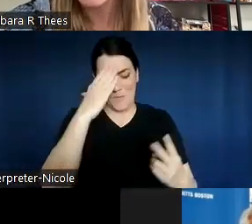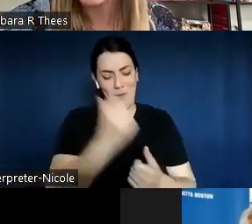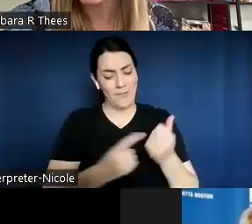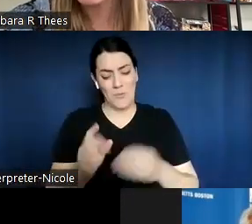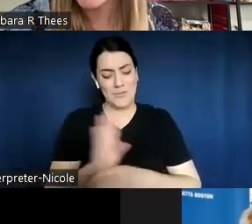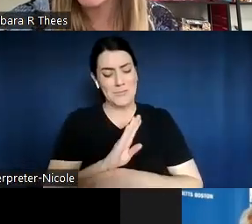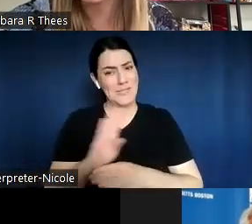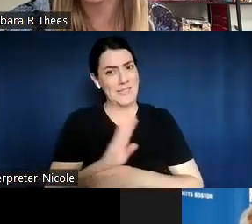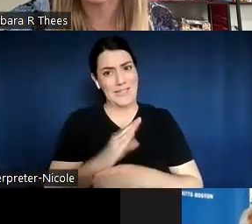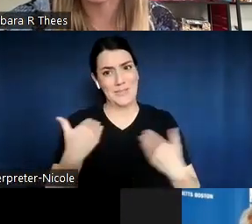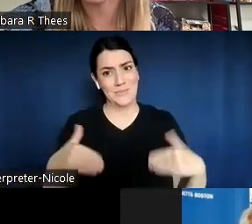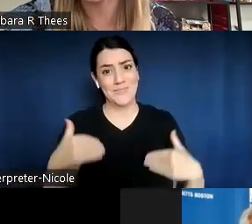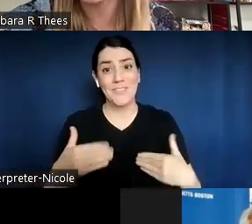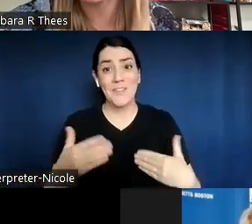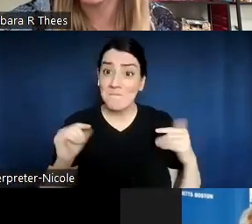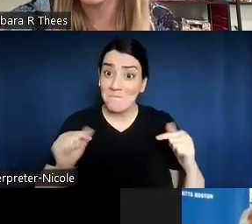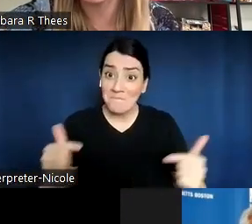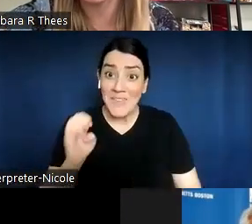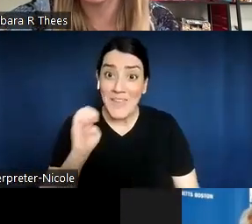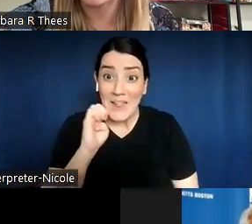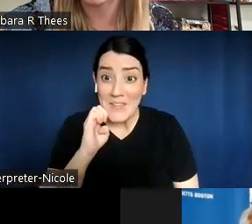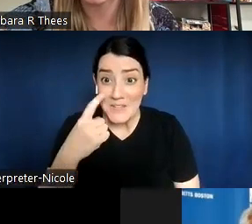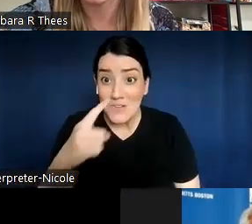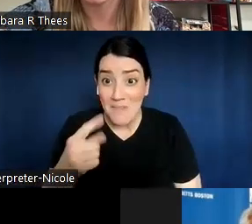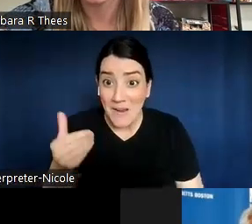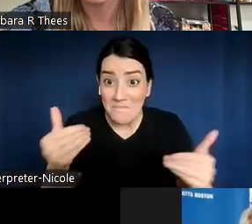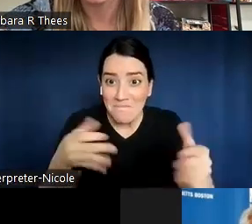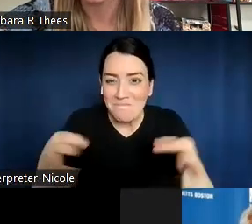Okay, Ellie, would you like to follow up with your GIF if you've got one?